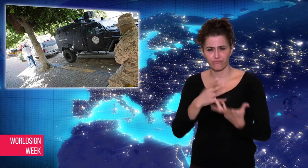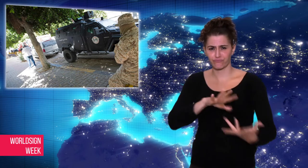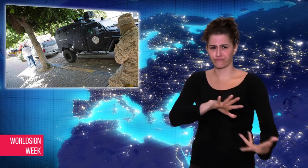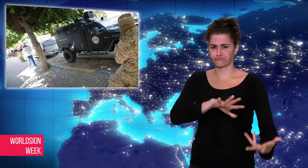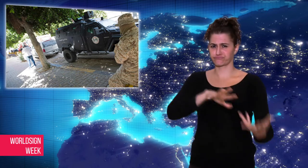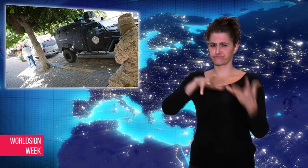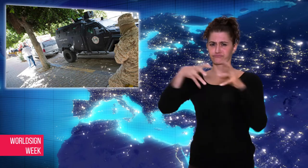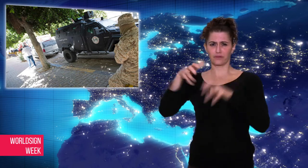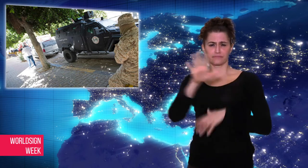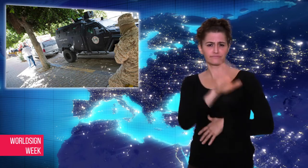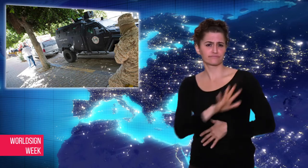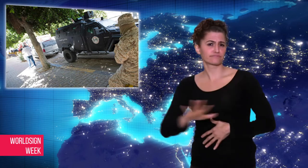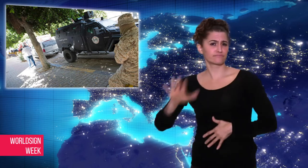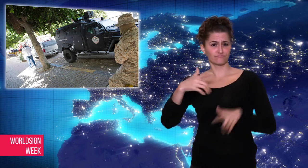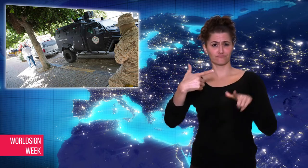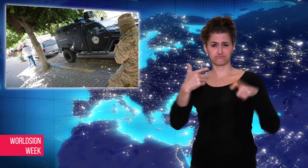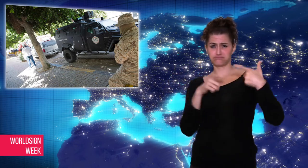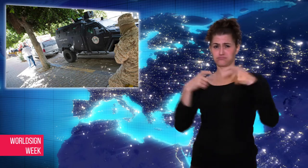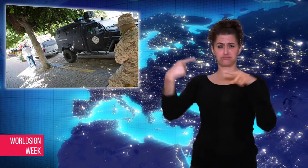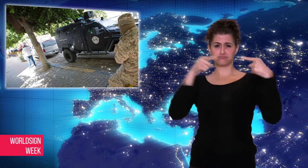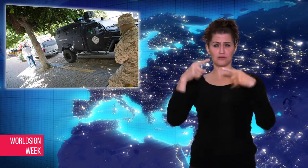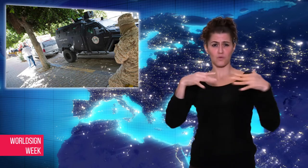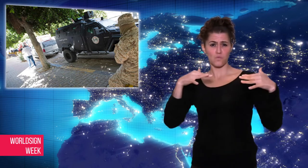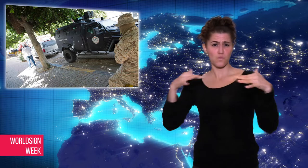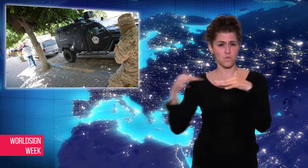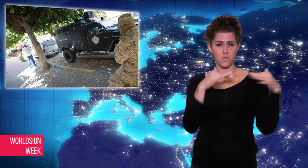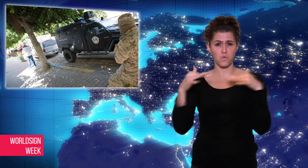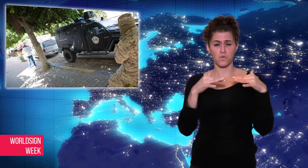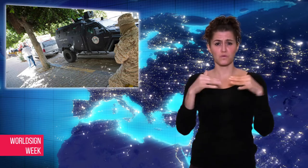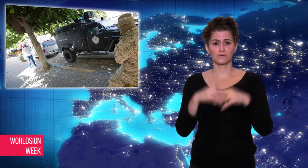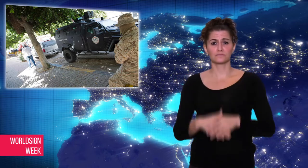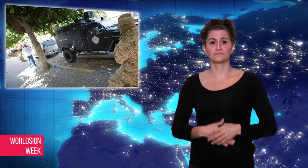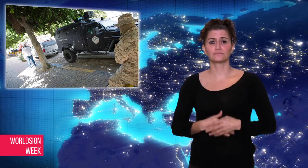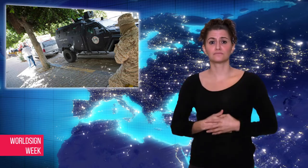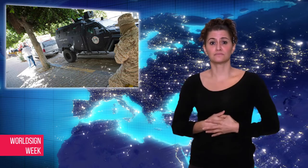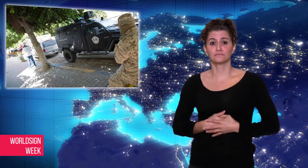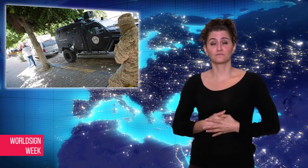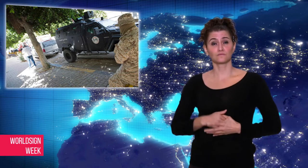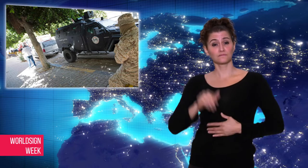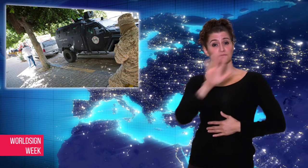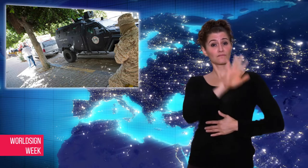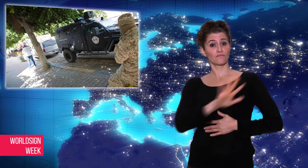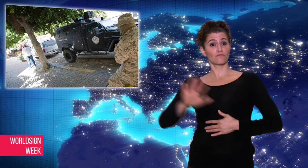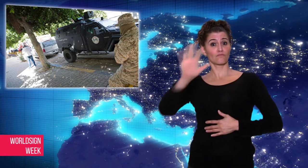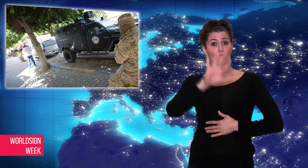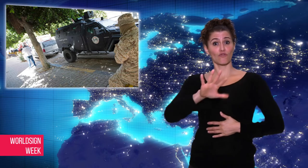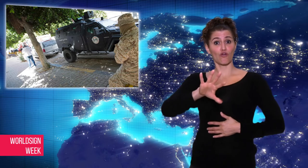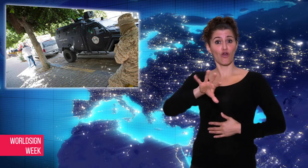throughout the country, Libya is